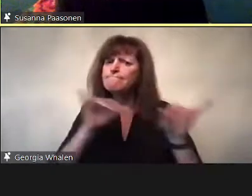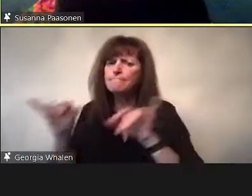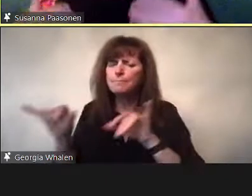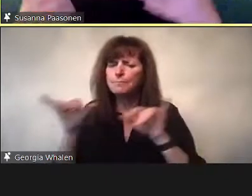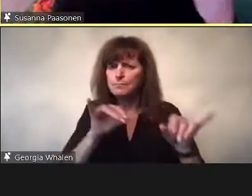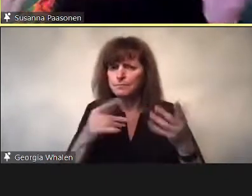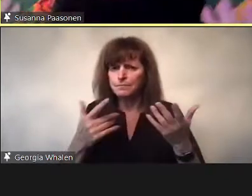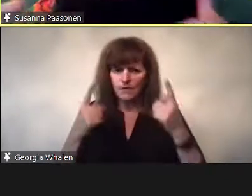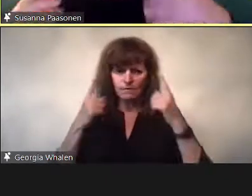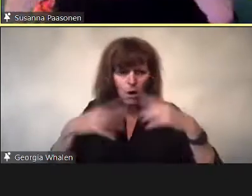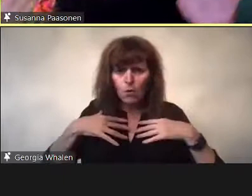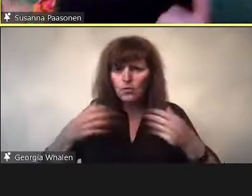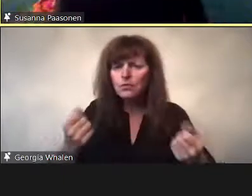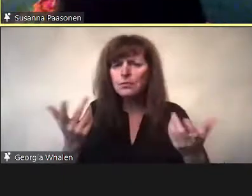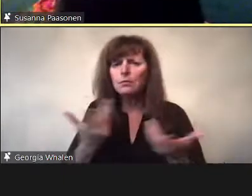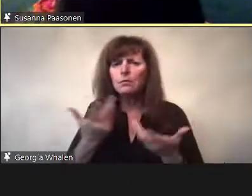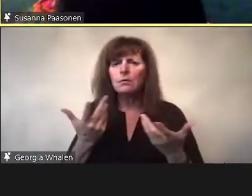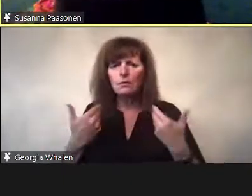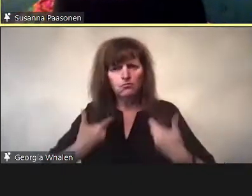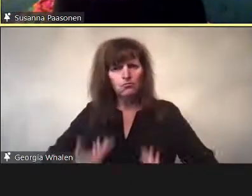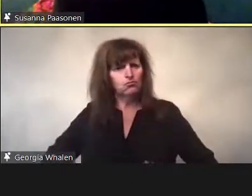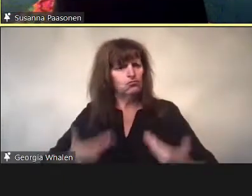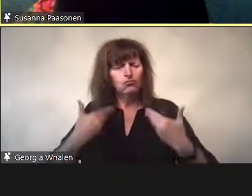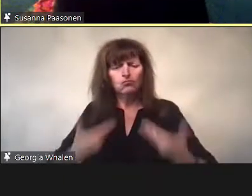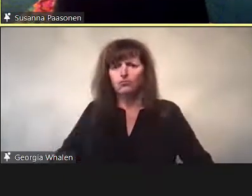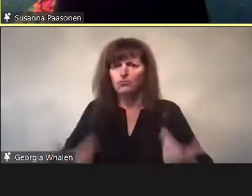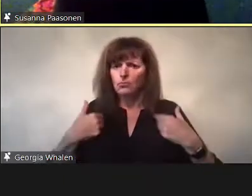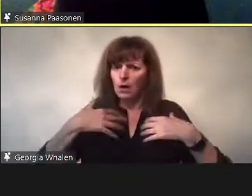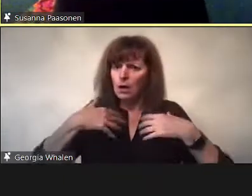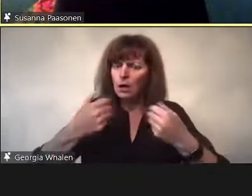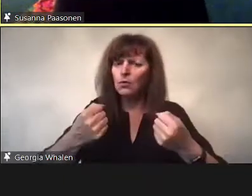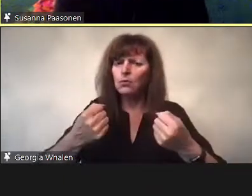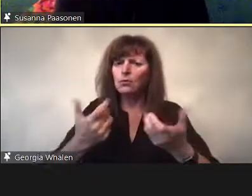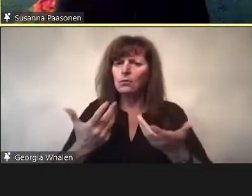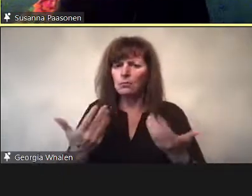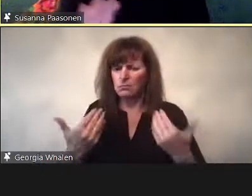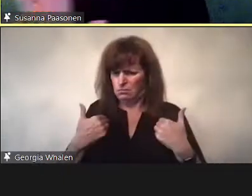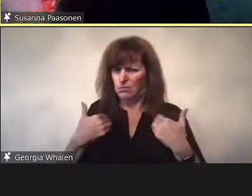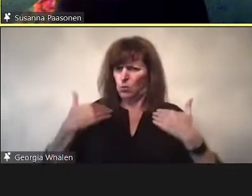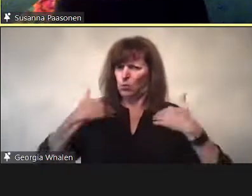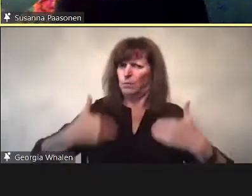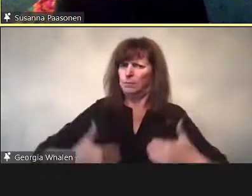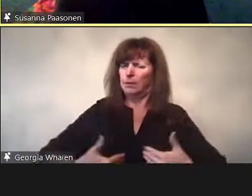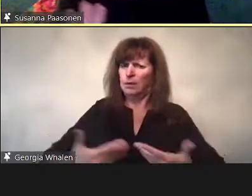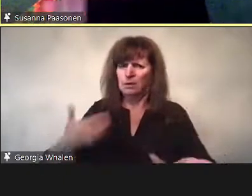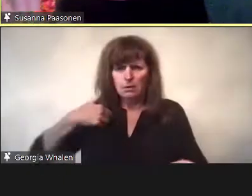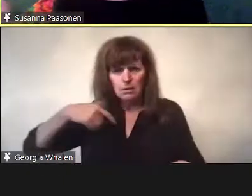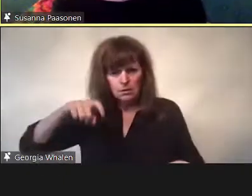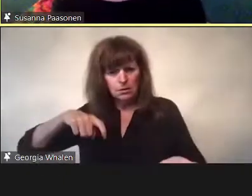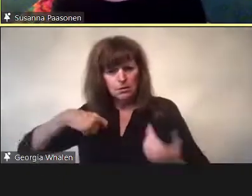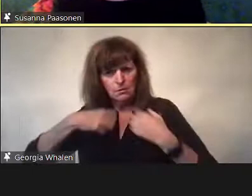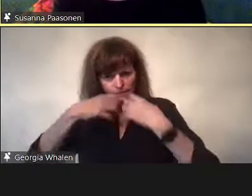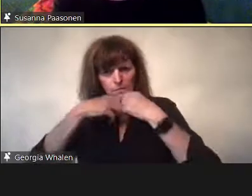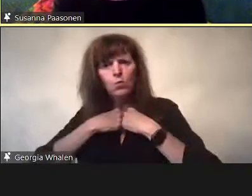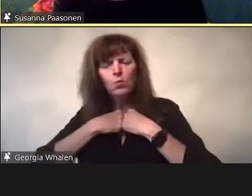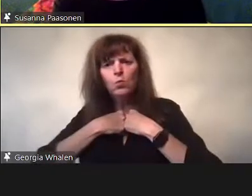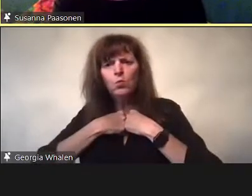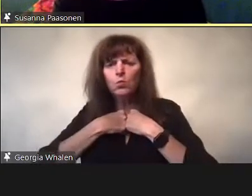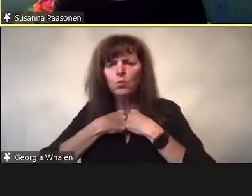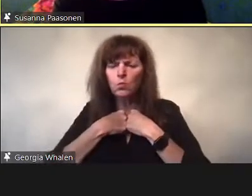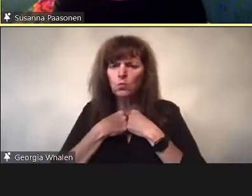Claims made for social rights, just as we are appreciating freedom fo speech as a hyuman right,